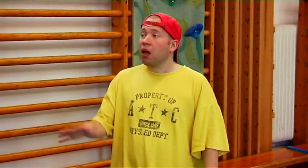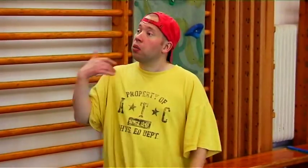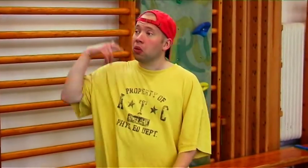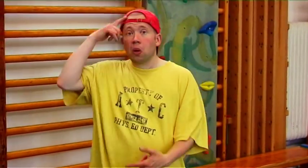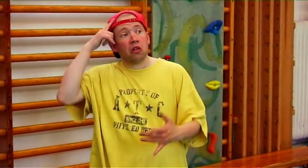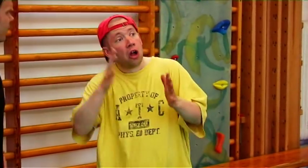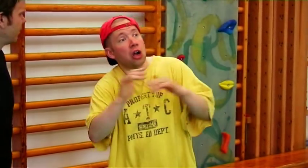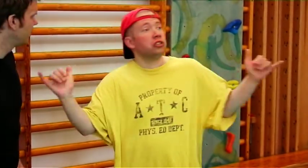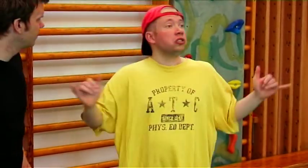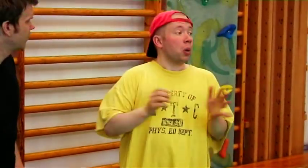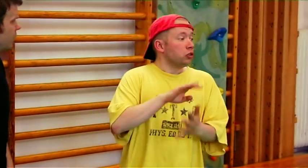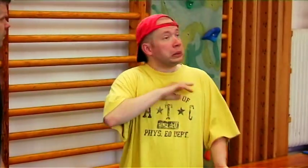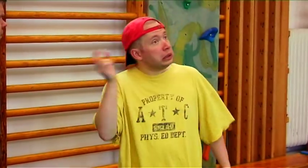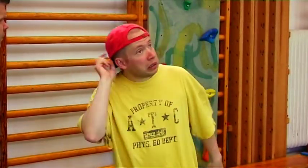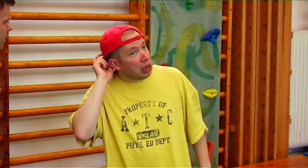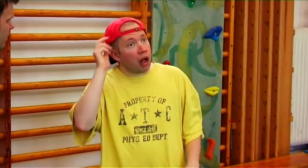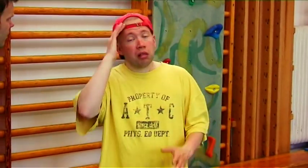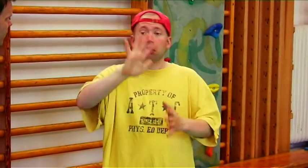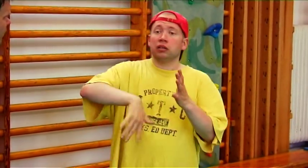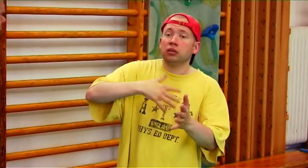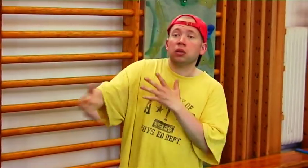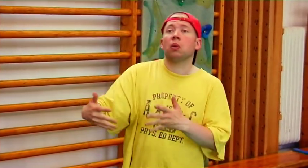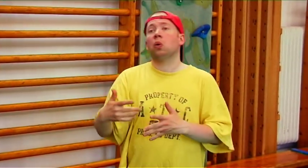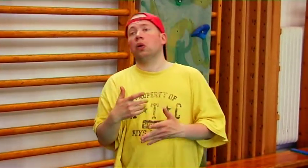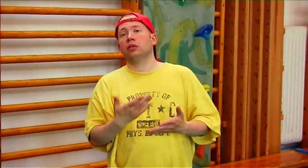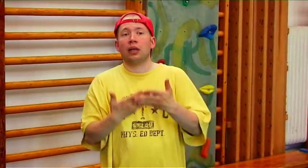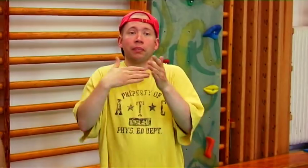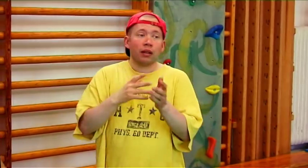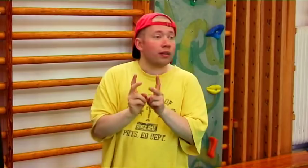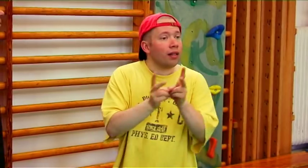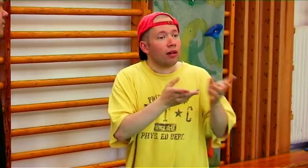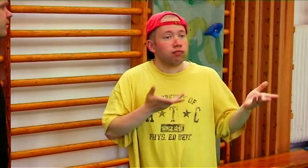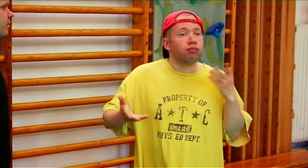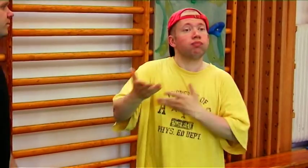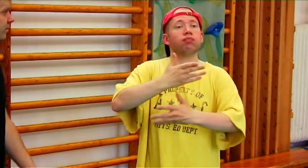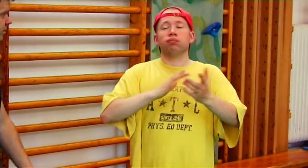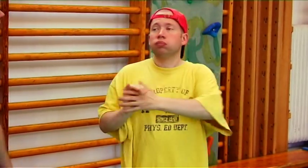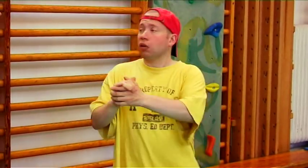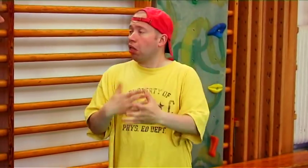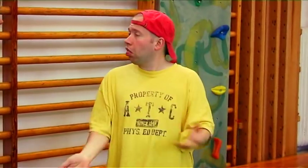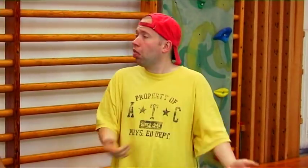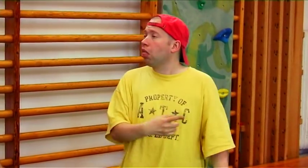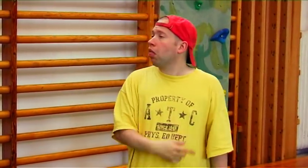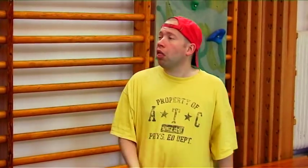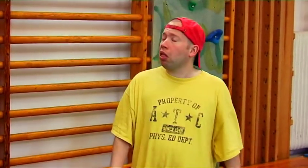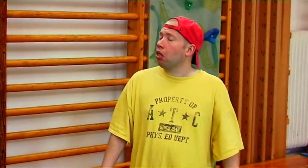I thought it was free because he has CI, and knows Sign Language- and gladly helps us, but obviously he doesn't!